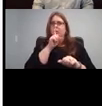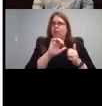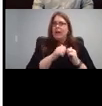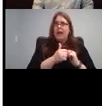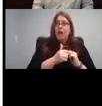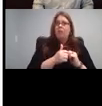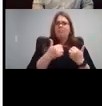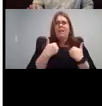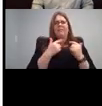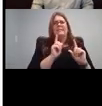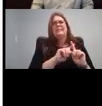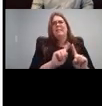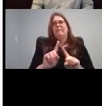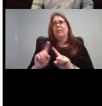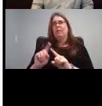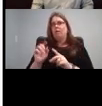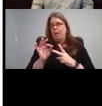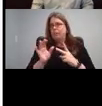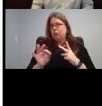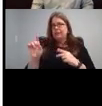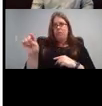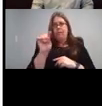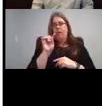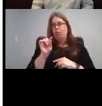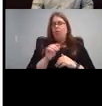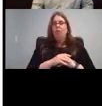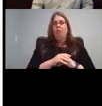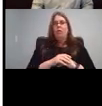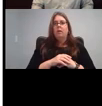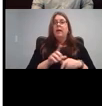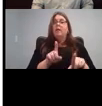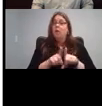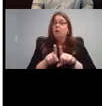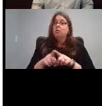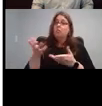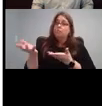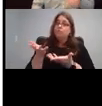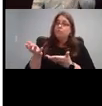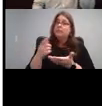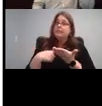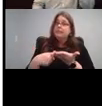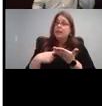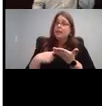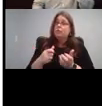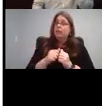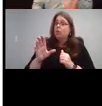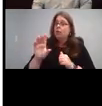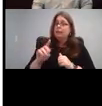there, this is just one but talk to you. You can also talk to your teacher or your speech pathologist because they use these things all the time.